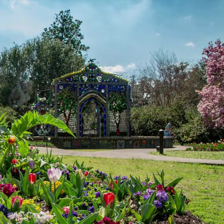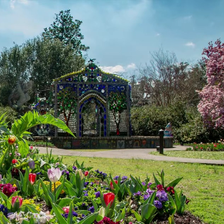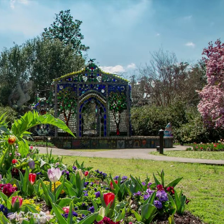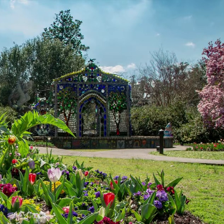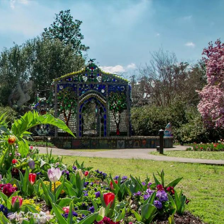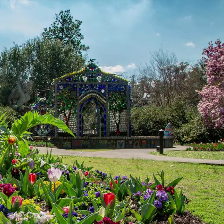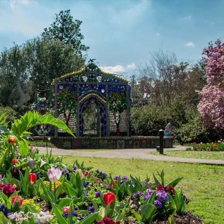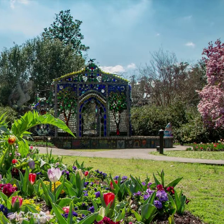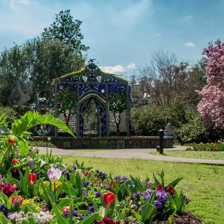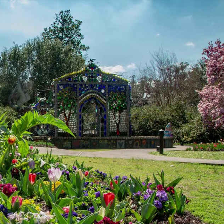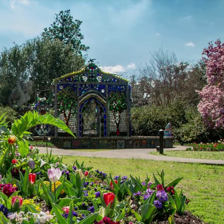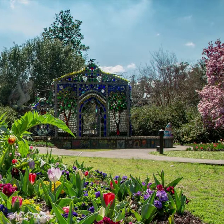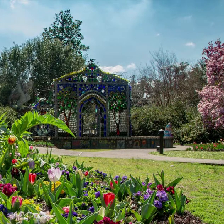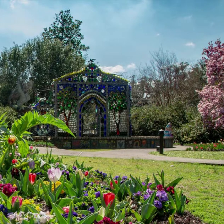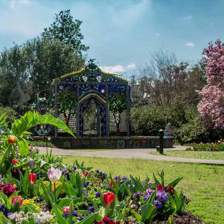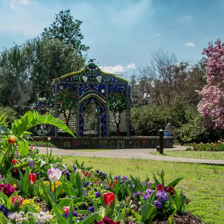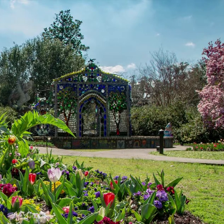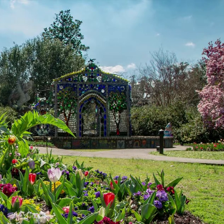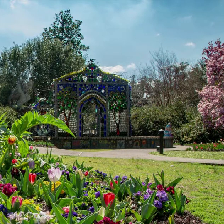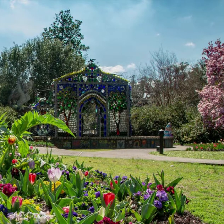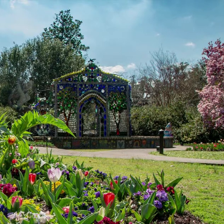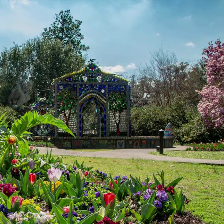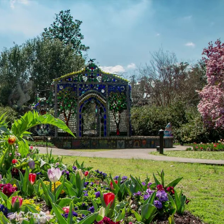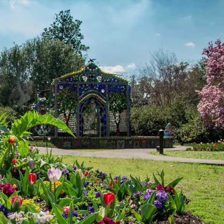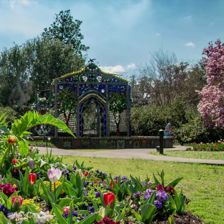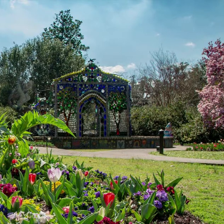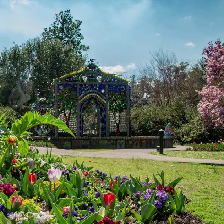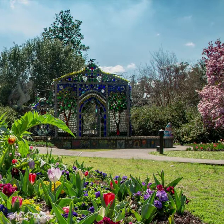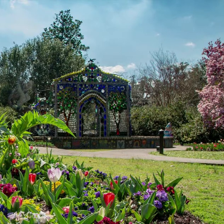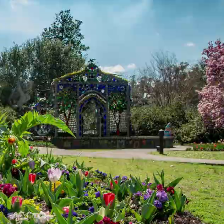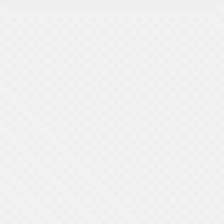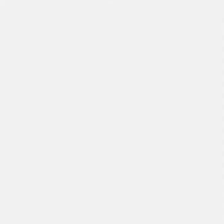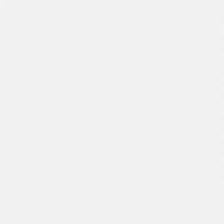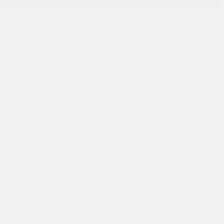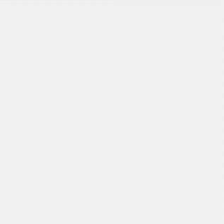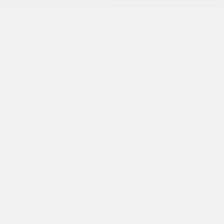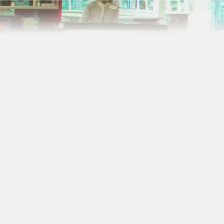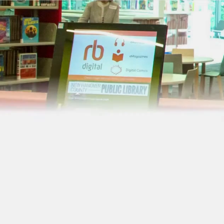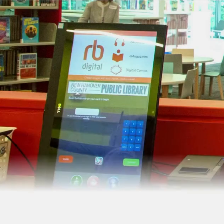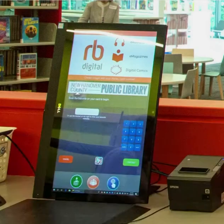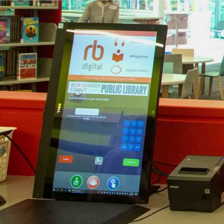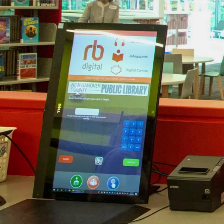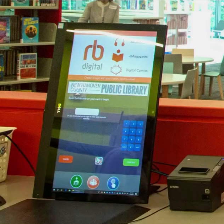Airlie is a true gem for our region. Our libraries continue their incredible work